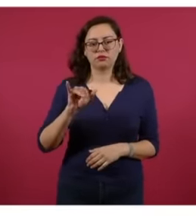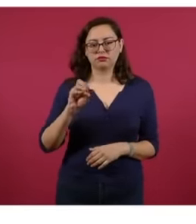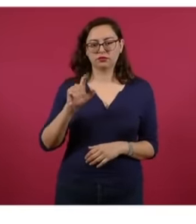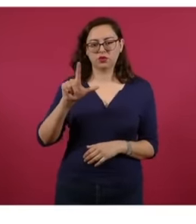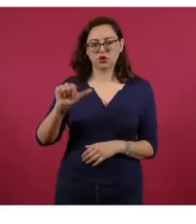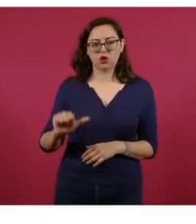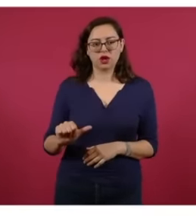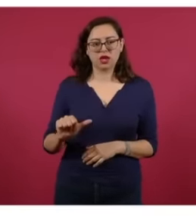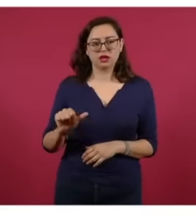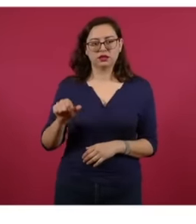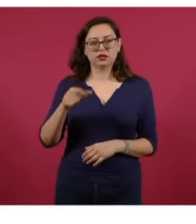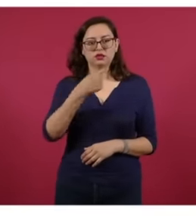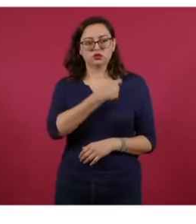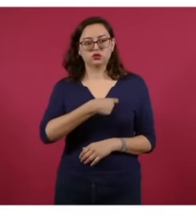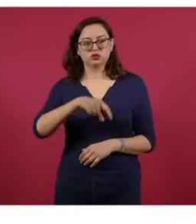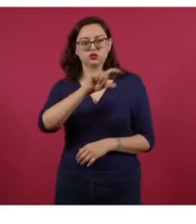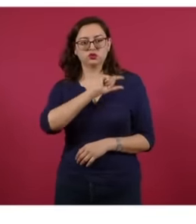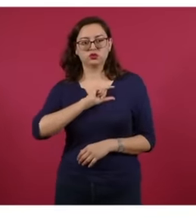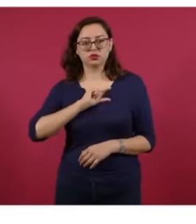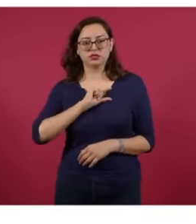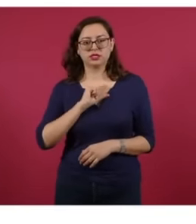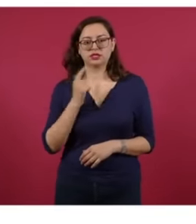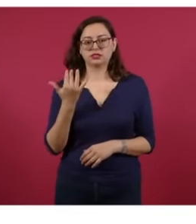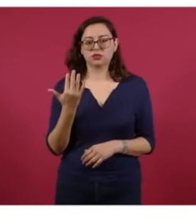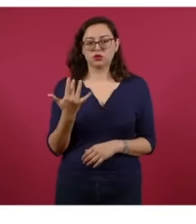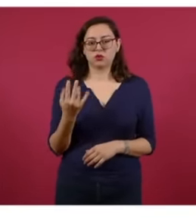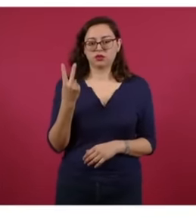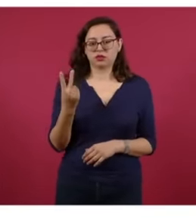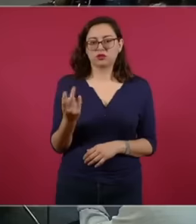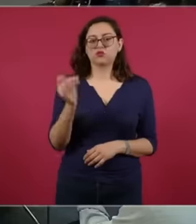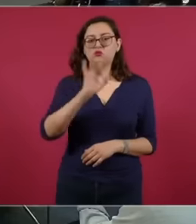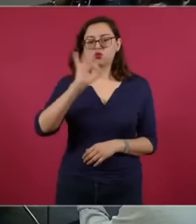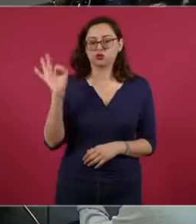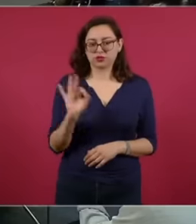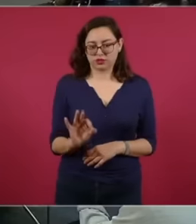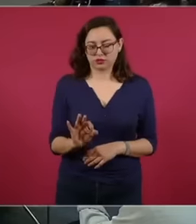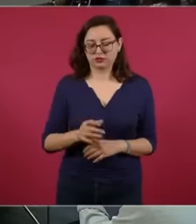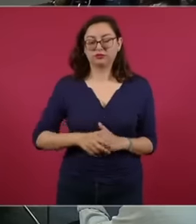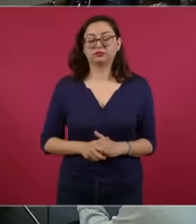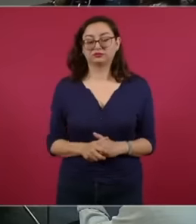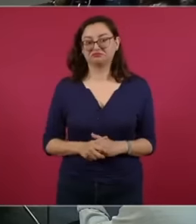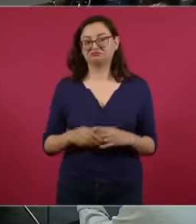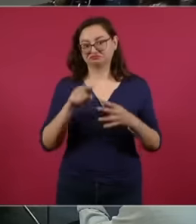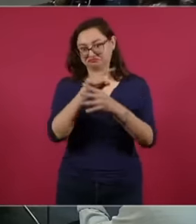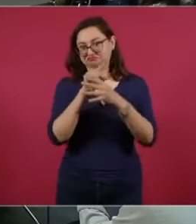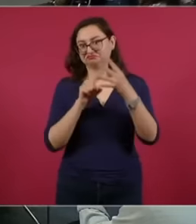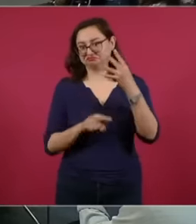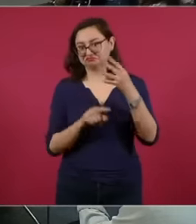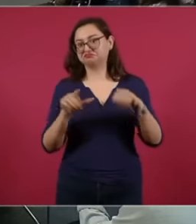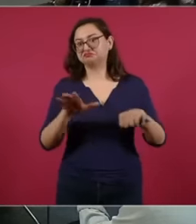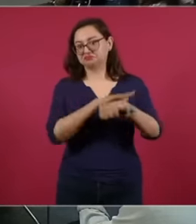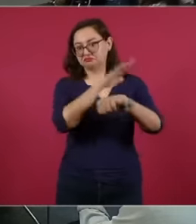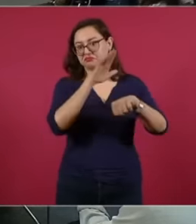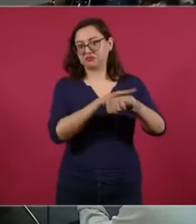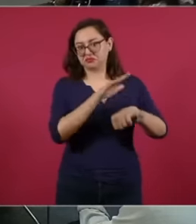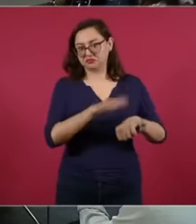has 5% let's say the four leaders who have a passing grade from the citizens from